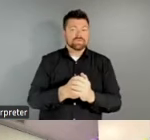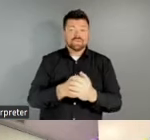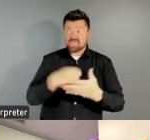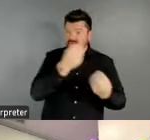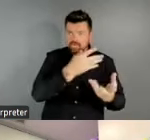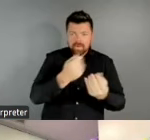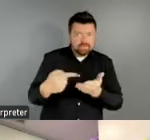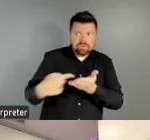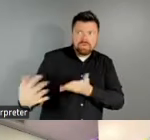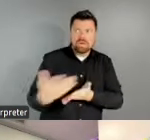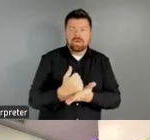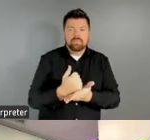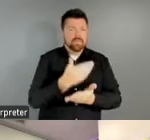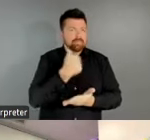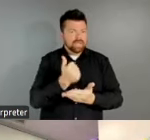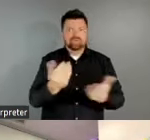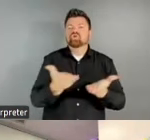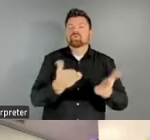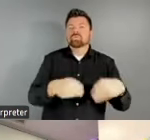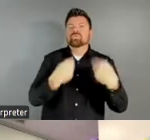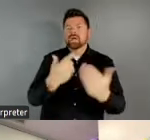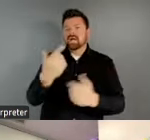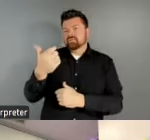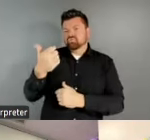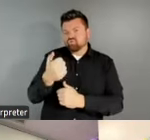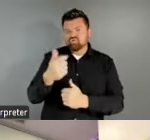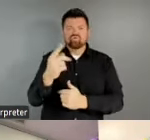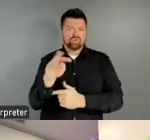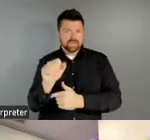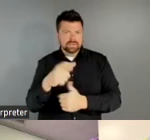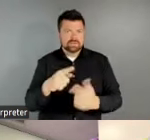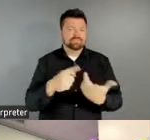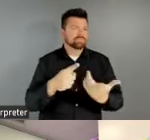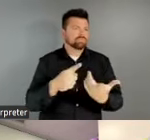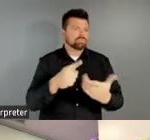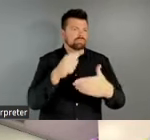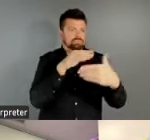grant making. We hope the study will identify opportunities for the agency and other funders